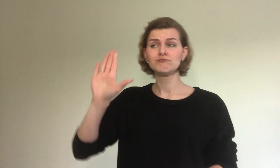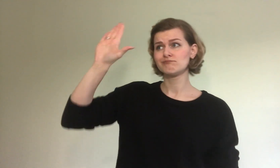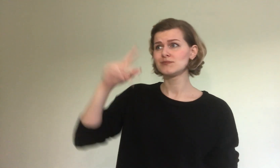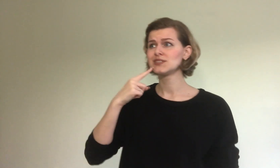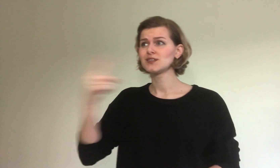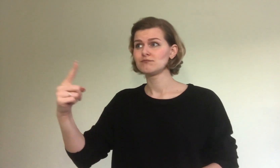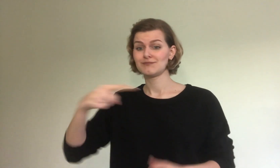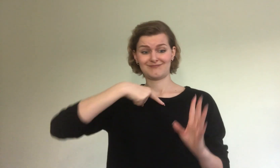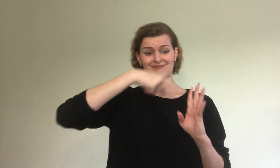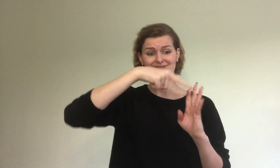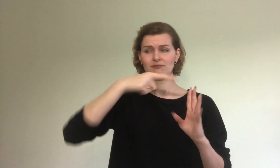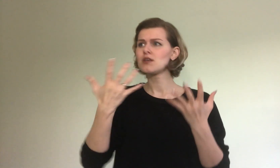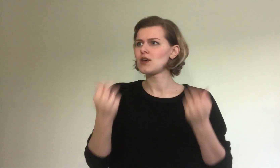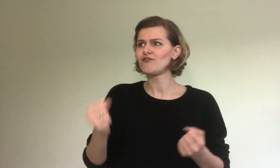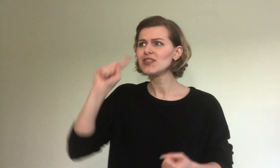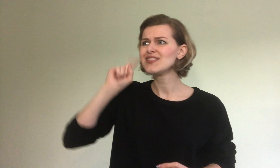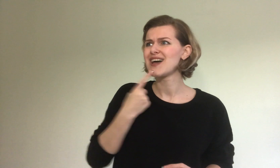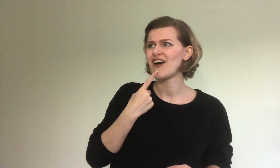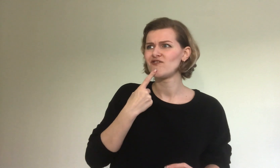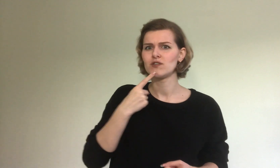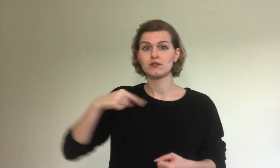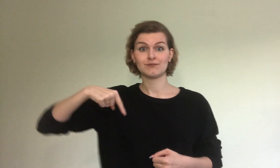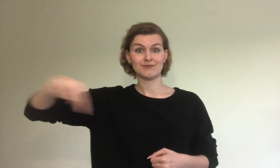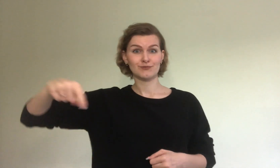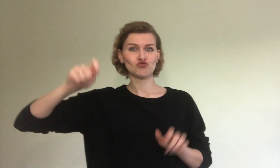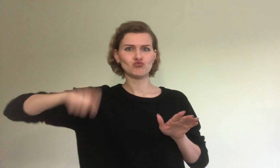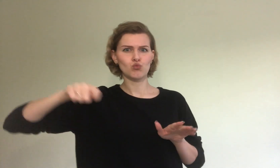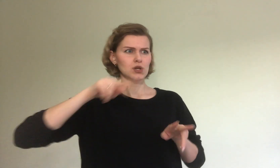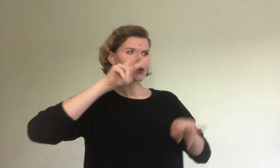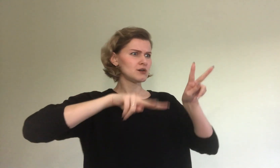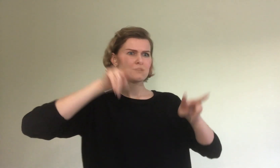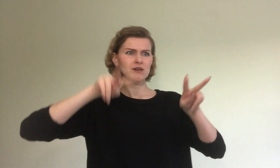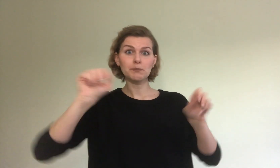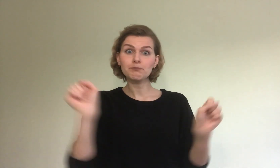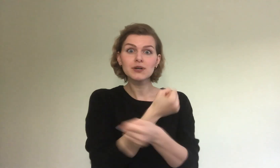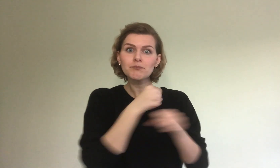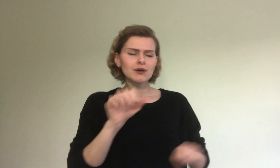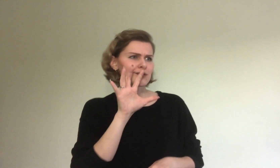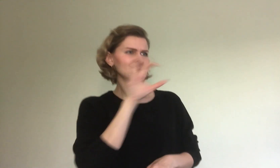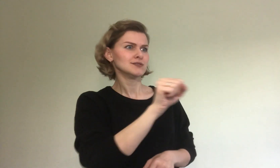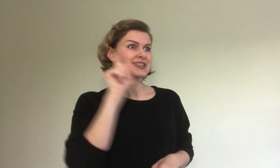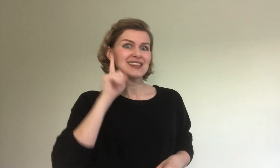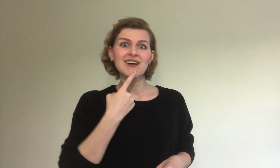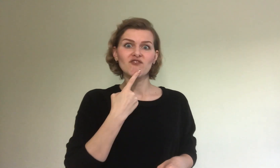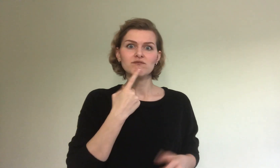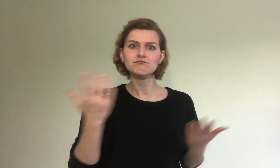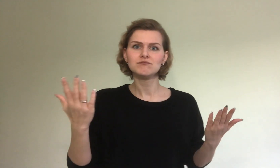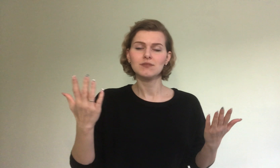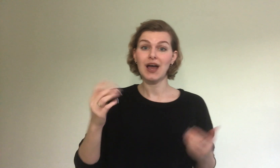that there is a Deaf member on the team. The judges looked at all the members, but could